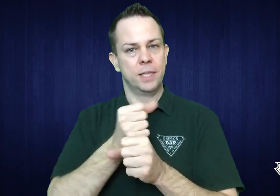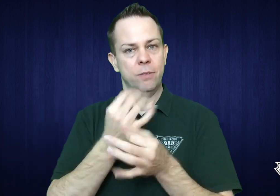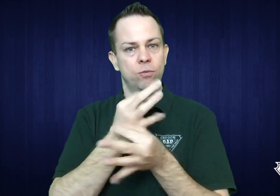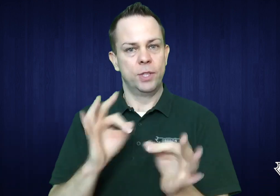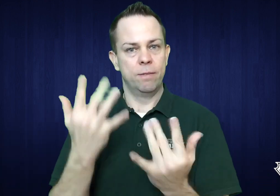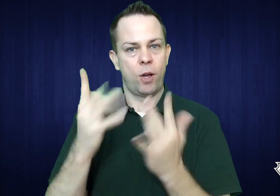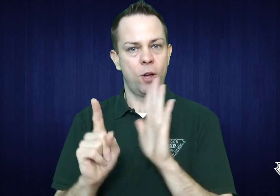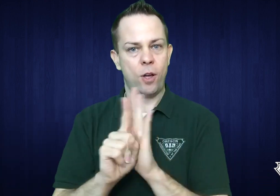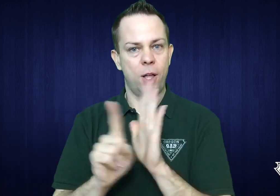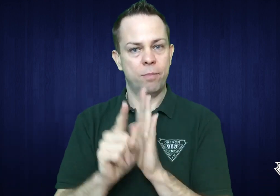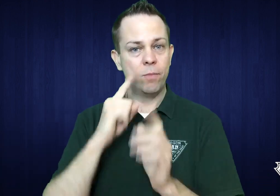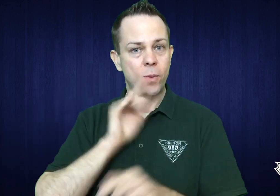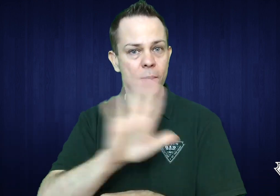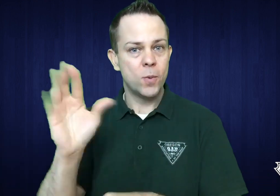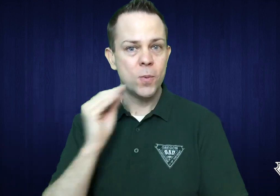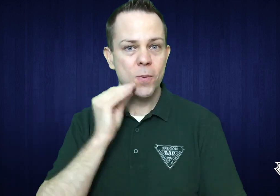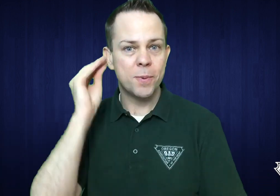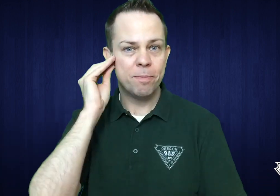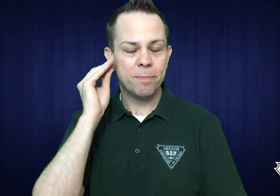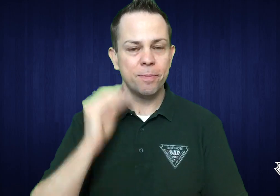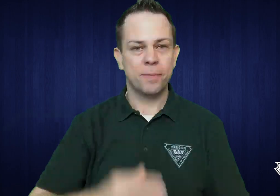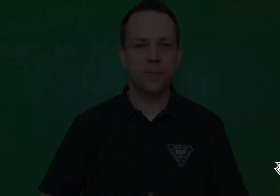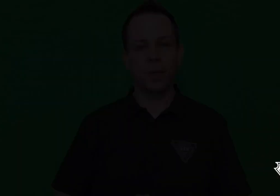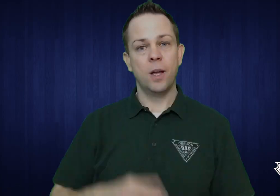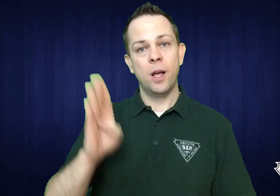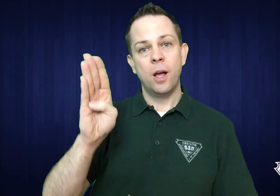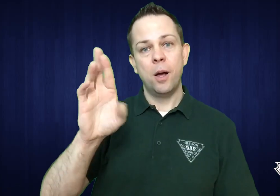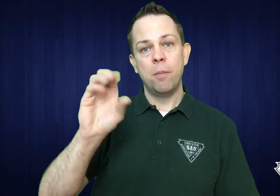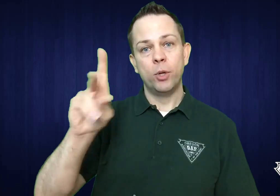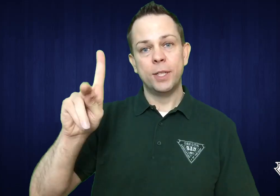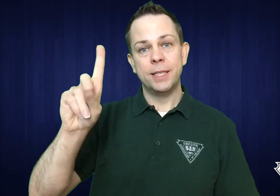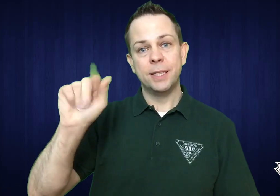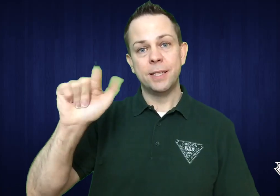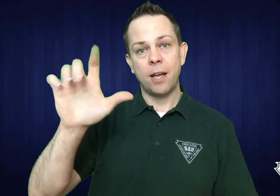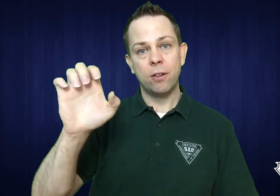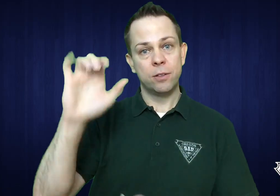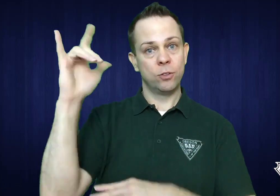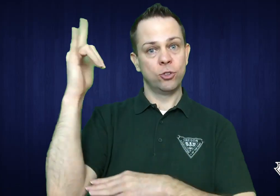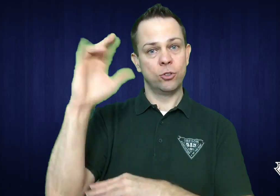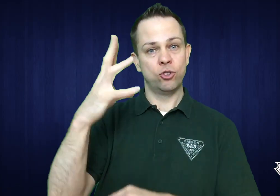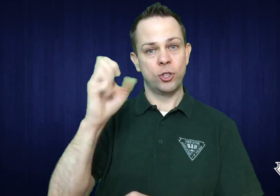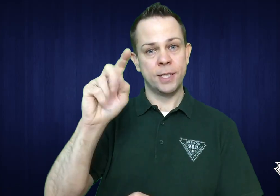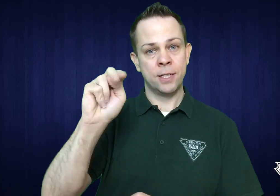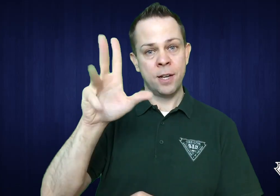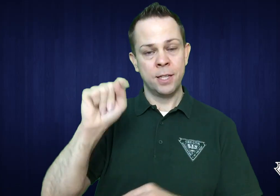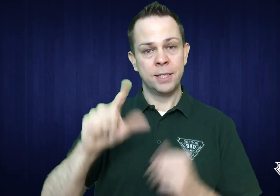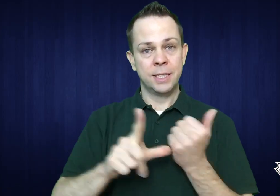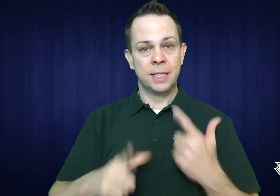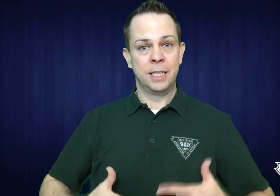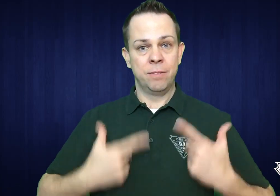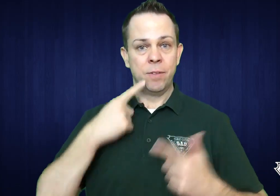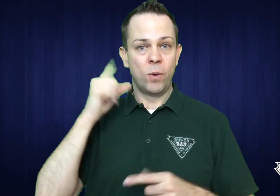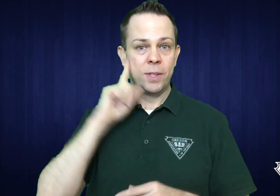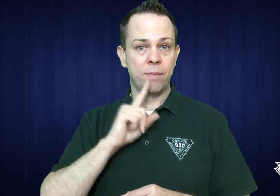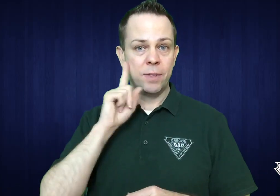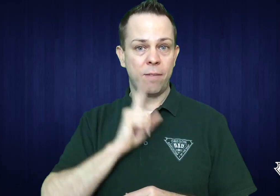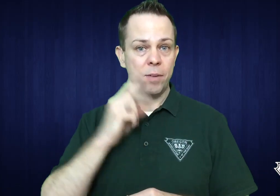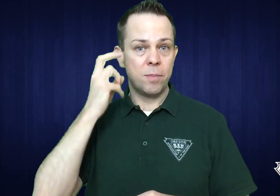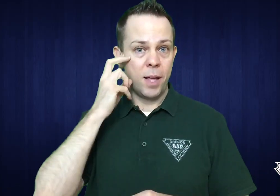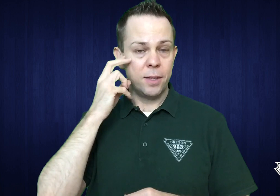will be receiving free fire alarms for their homes! Brookdale Senior Living has Deaf and Deafblind